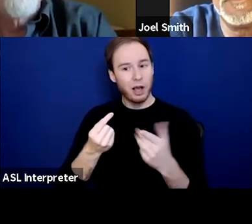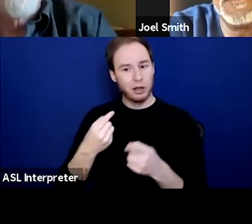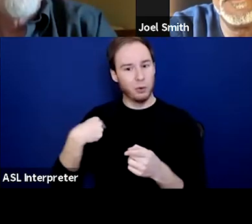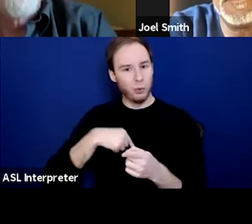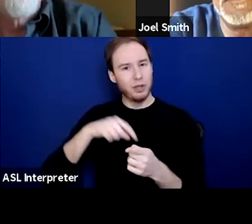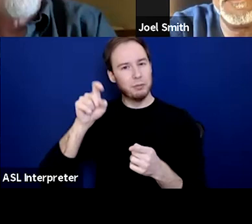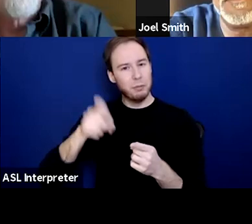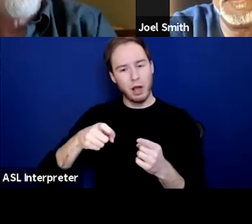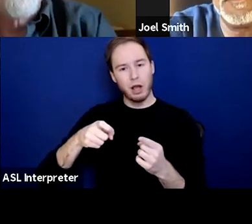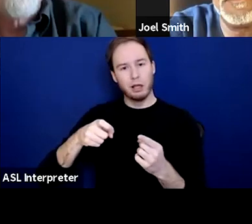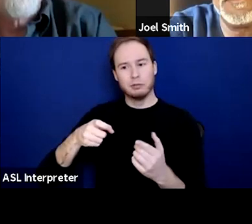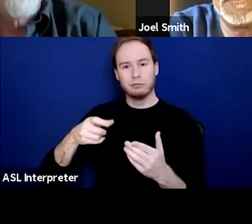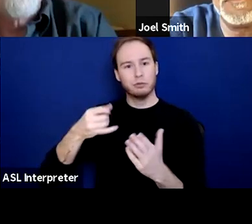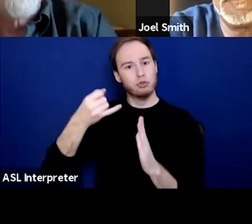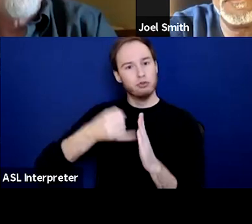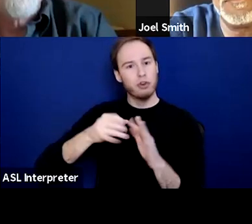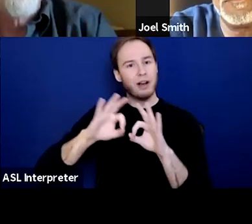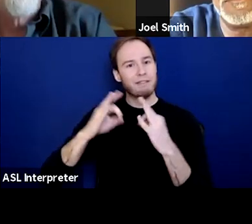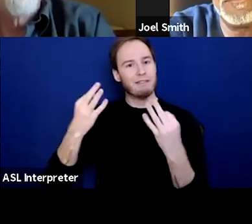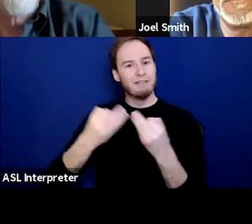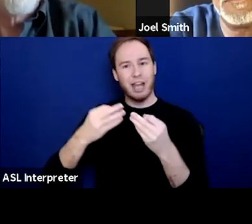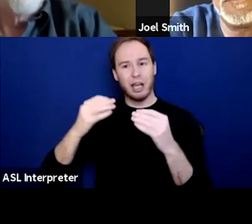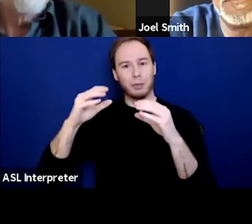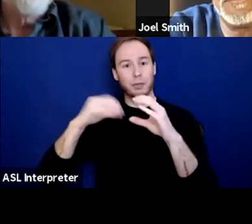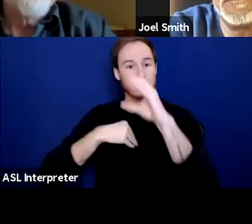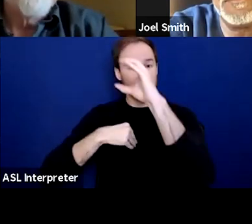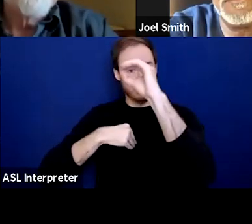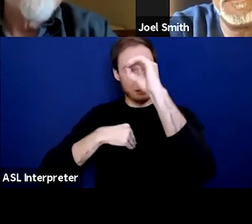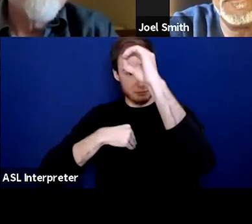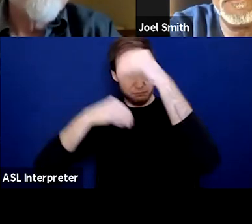a large flow chart of your family and identify not by name,